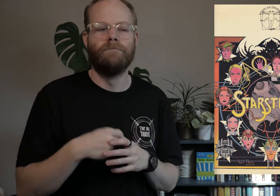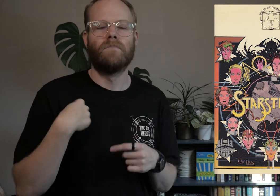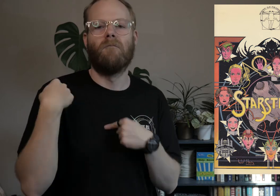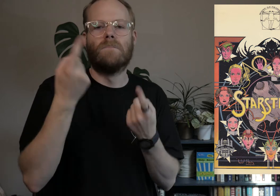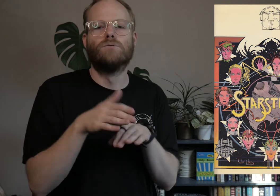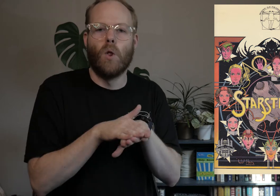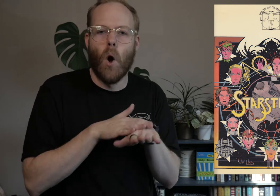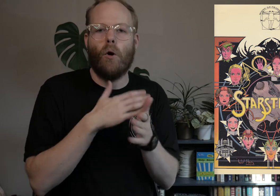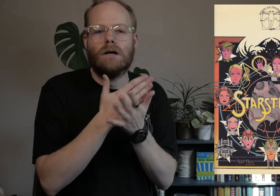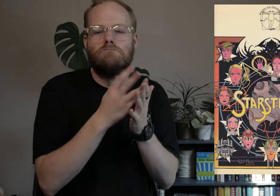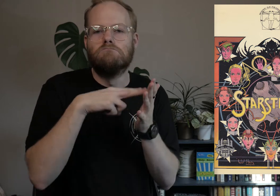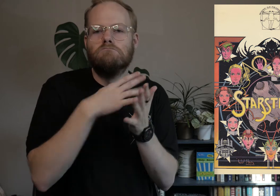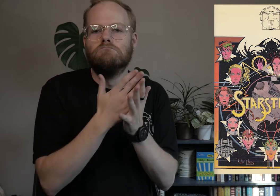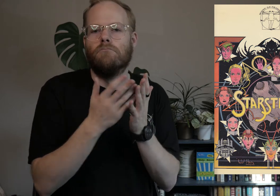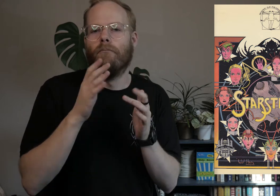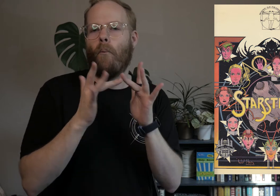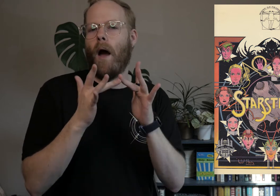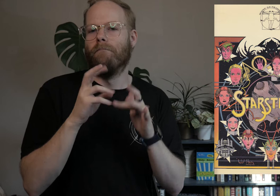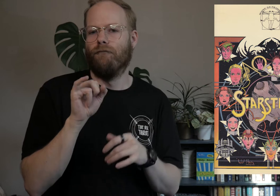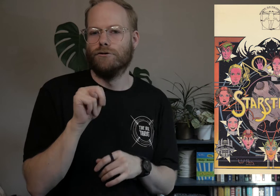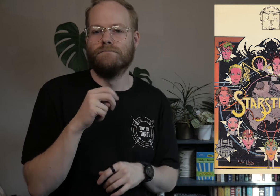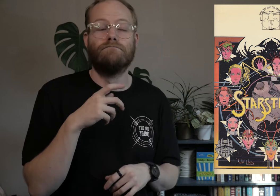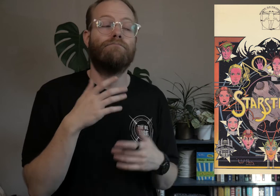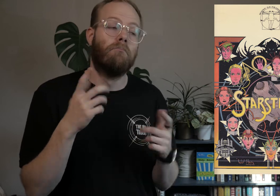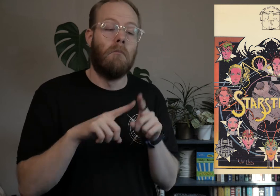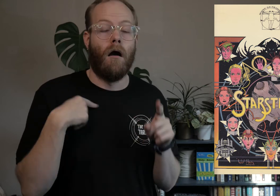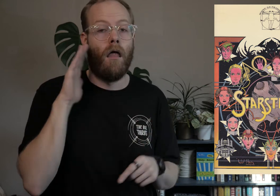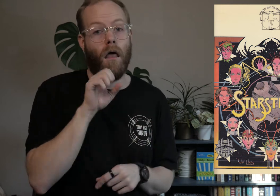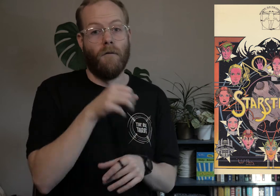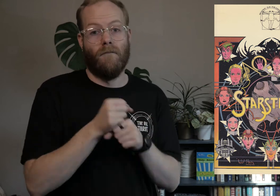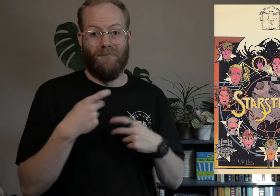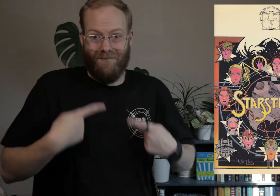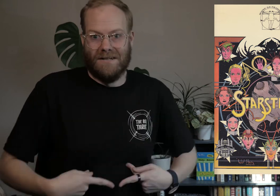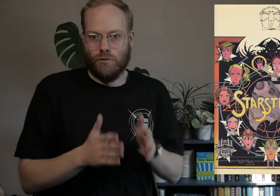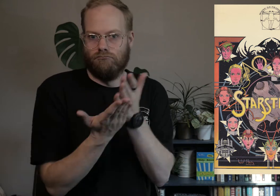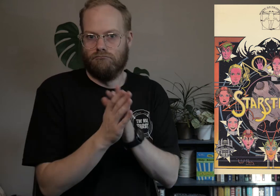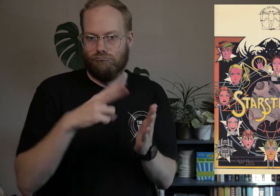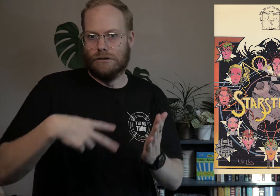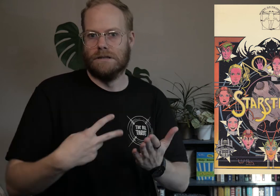I’ve been slowly working through the web version, though I’d love to get a physical copy to read.